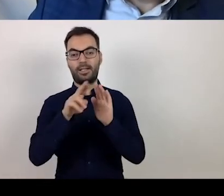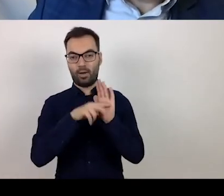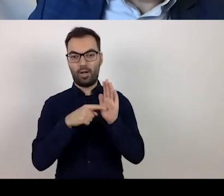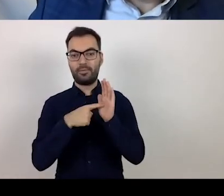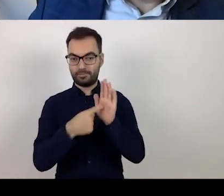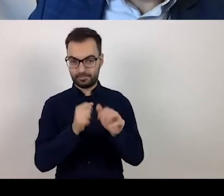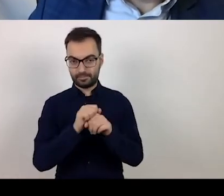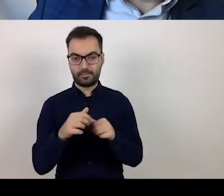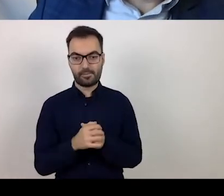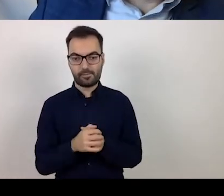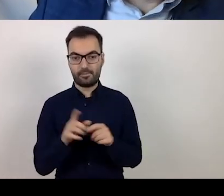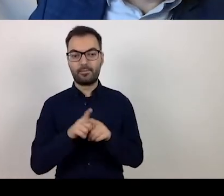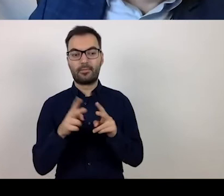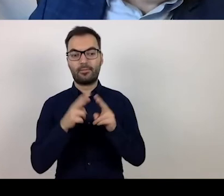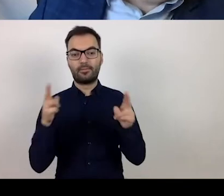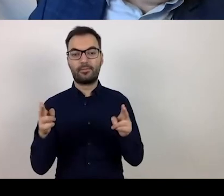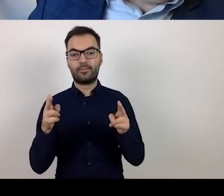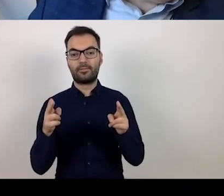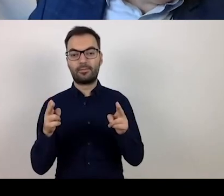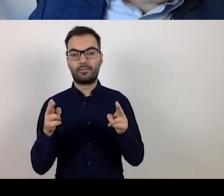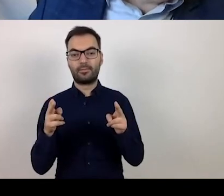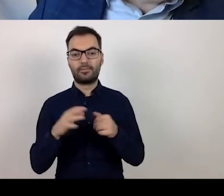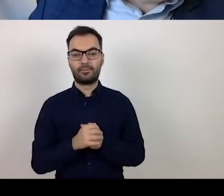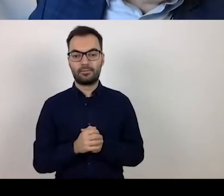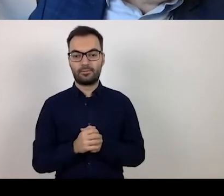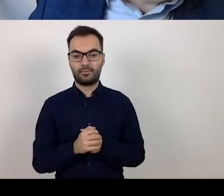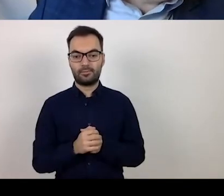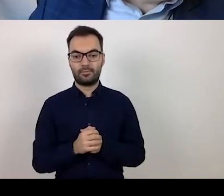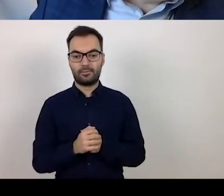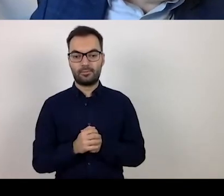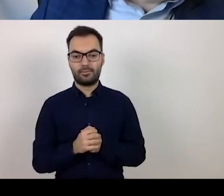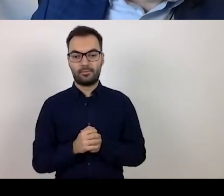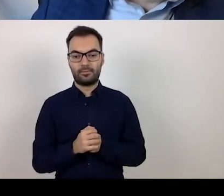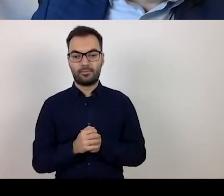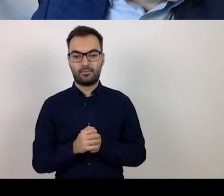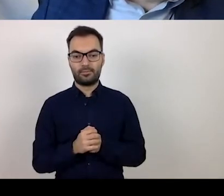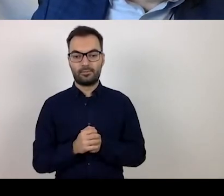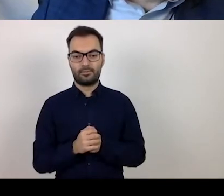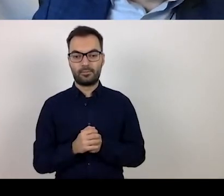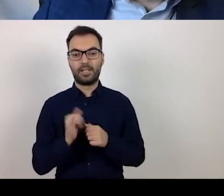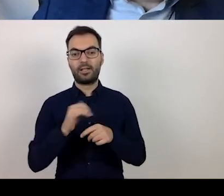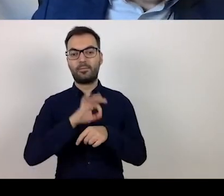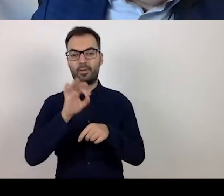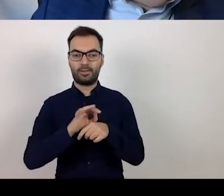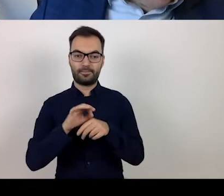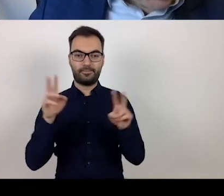also when a project is in its sustainability period.